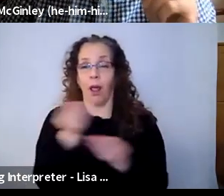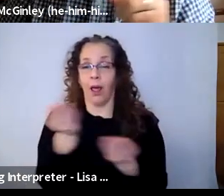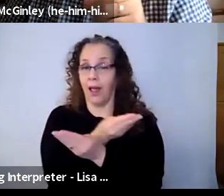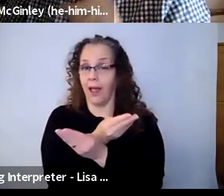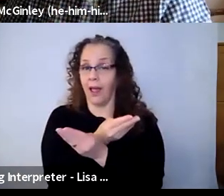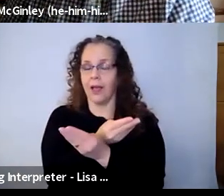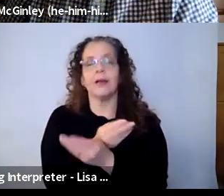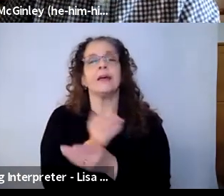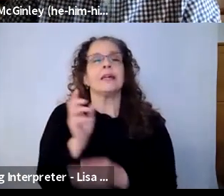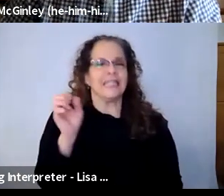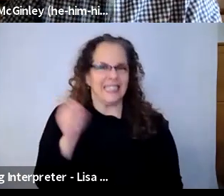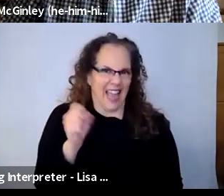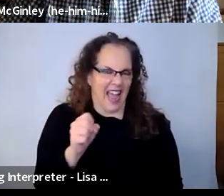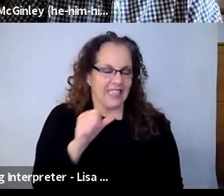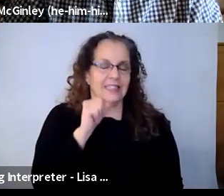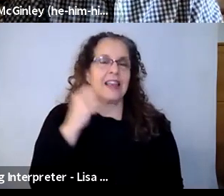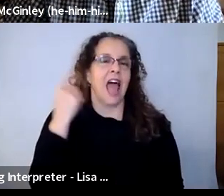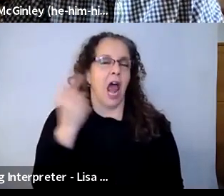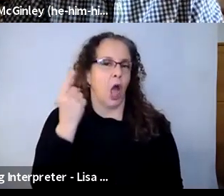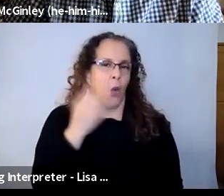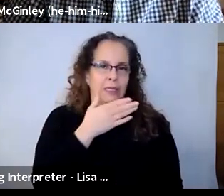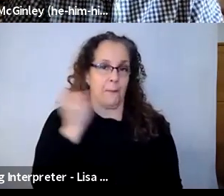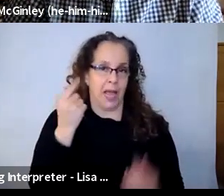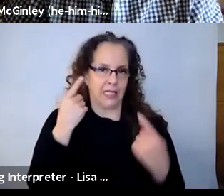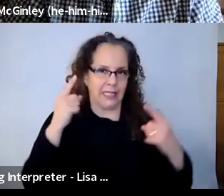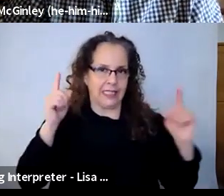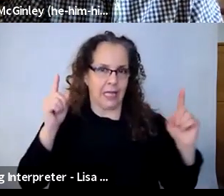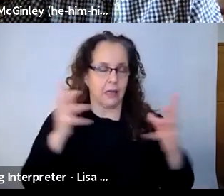best of success. It takes a lot of rehearsal that we've had to